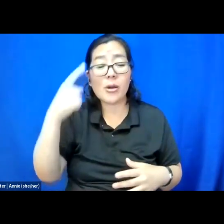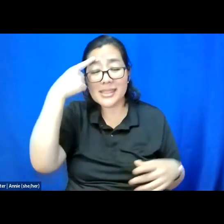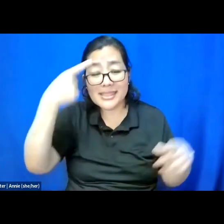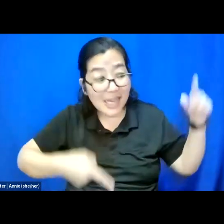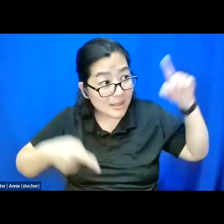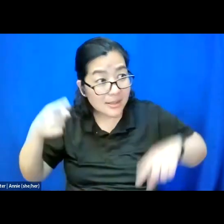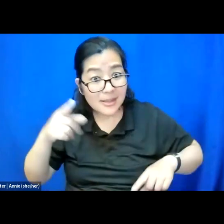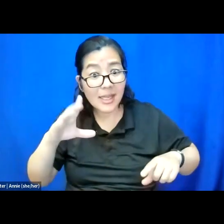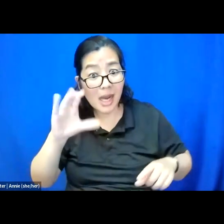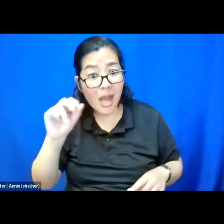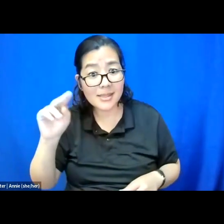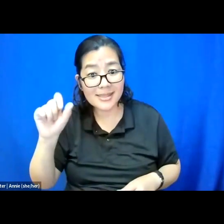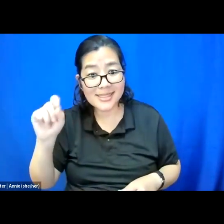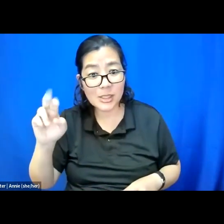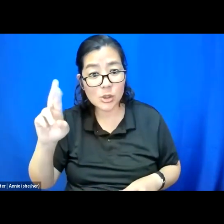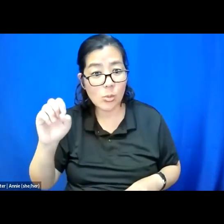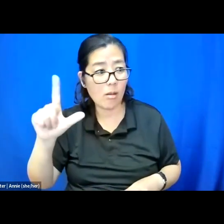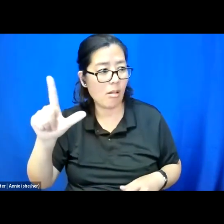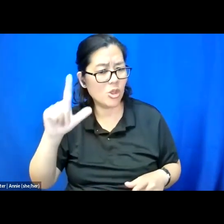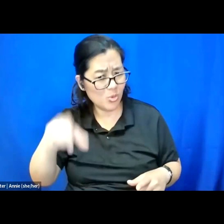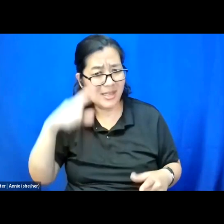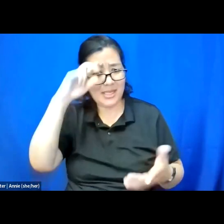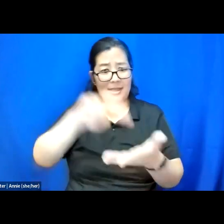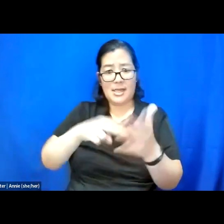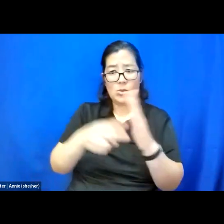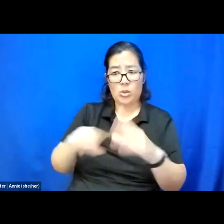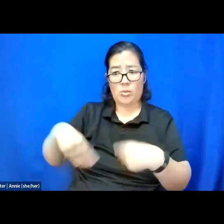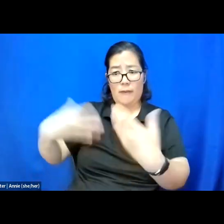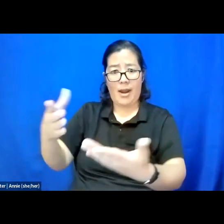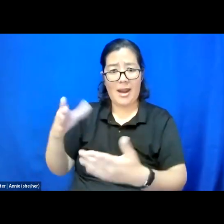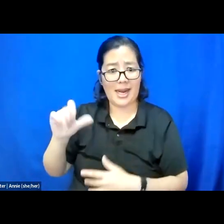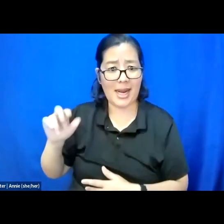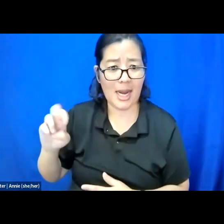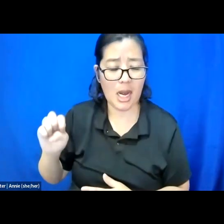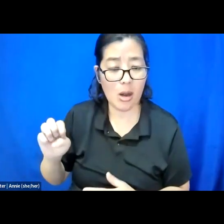You must be intentional when giving care, when you offer to give care in whatever ways, honey,